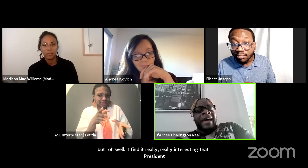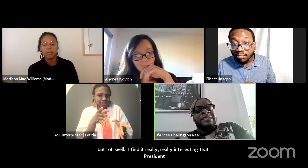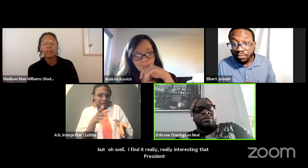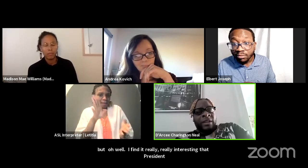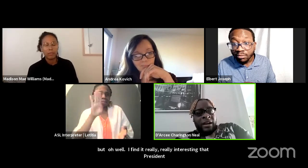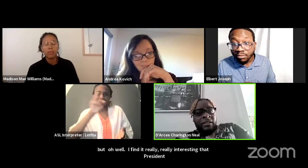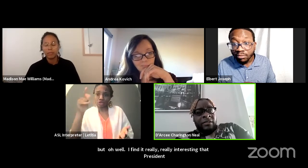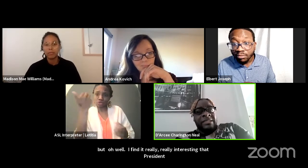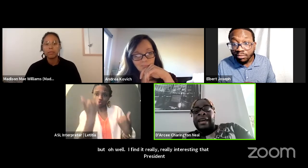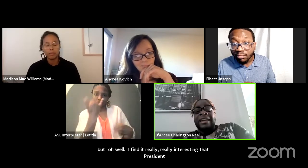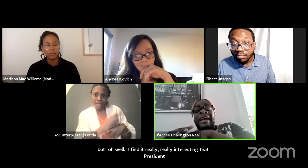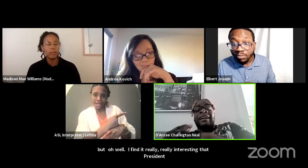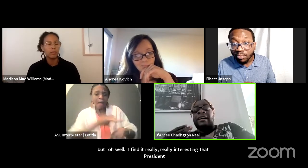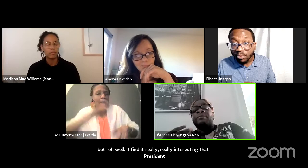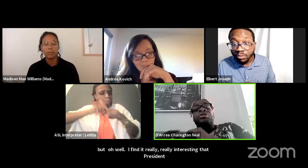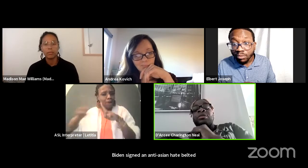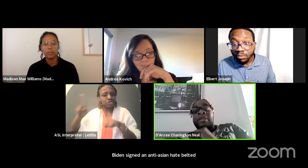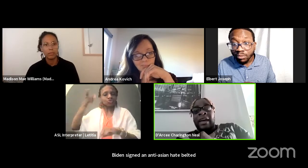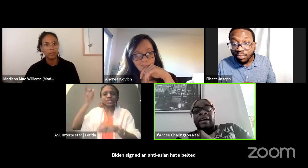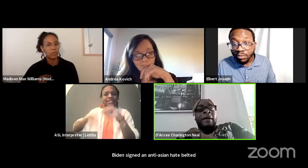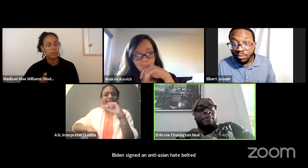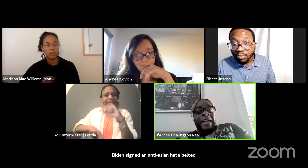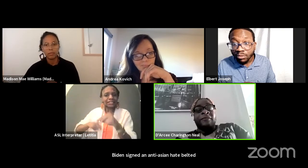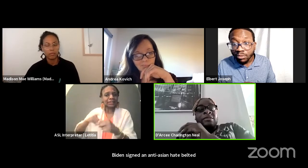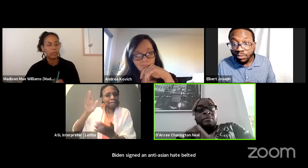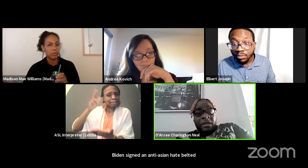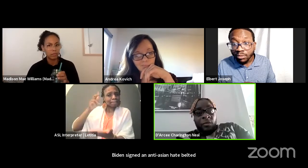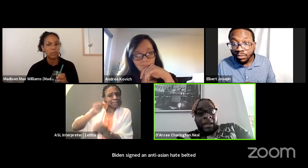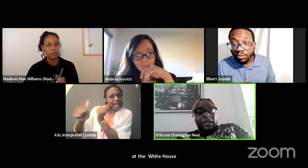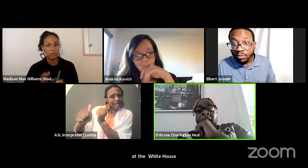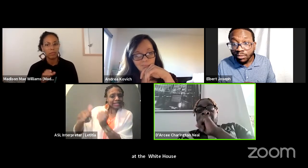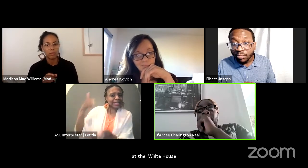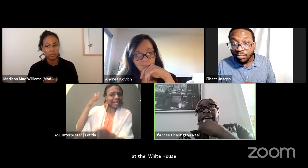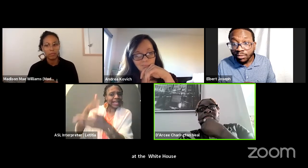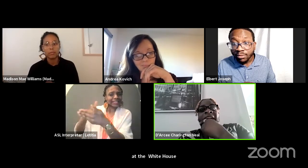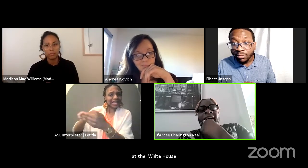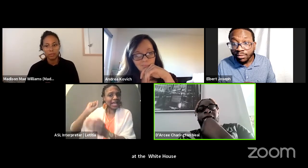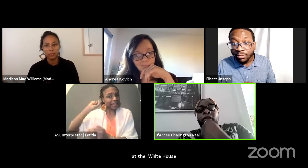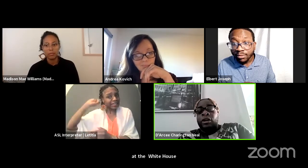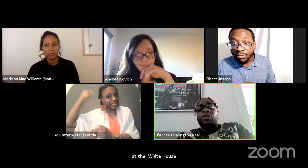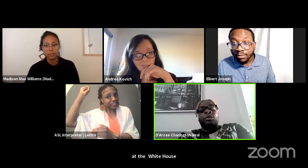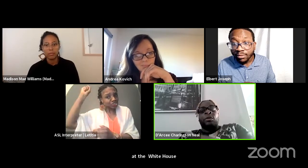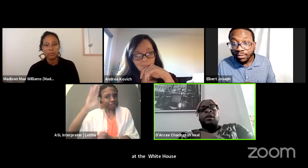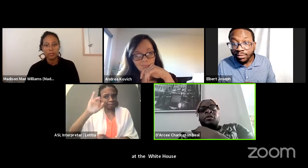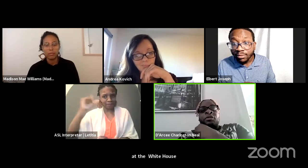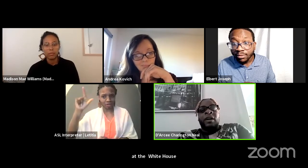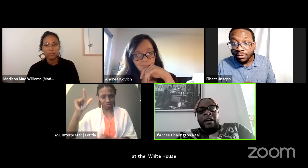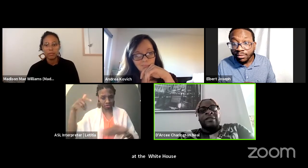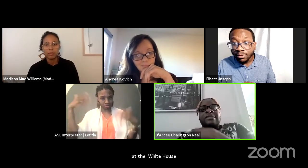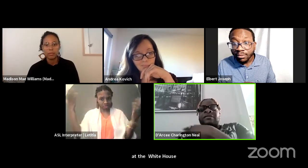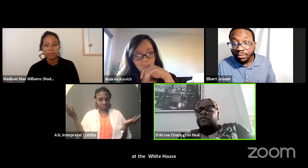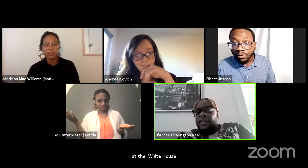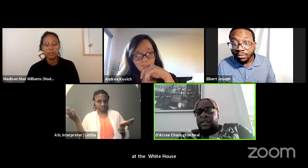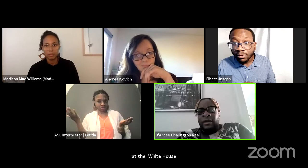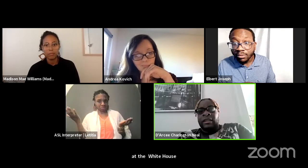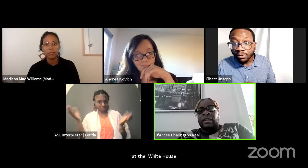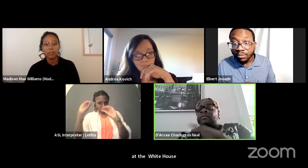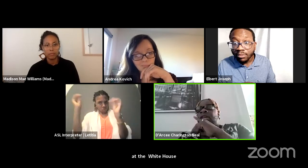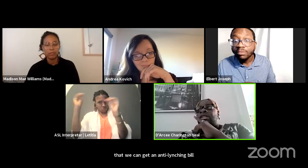pass through Congress and it ain't come through yet. And black folks been waiting but yet that flew through Congress very quickly.